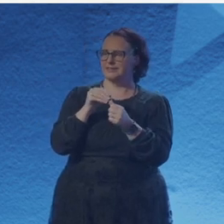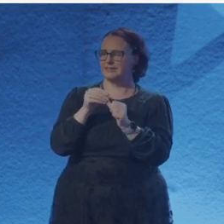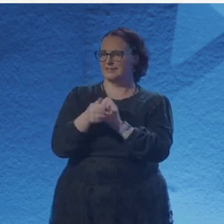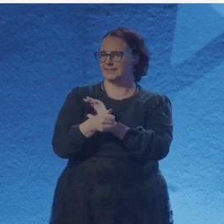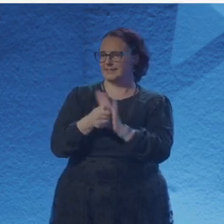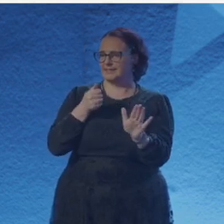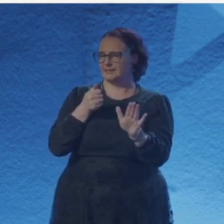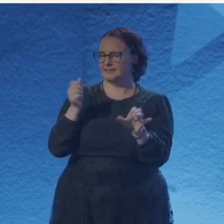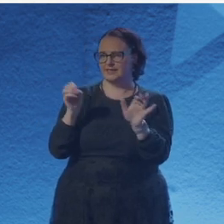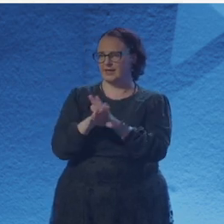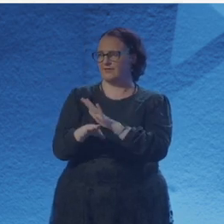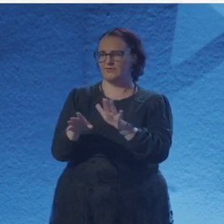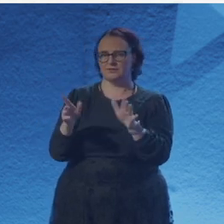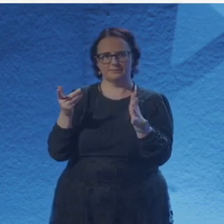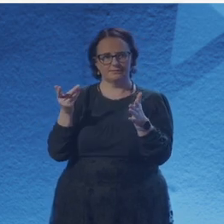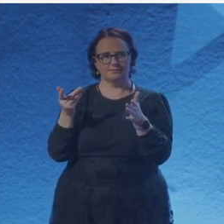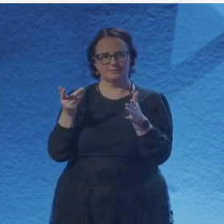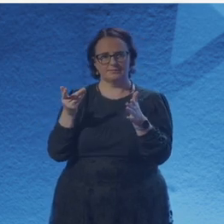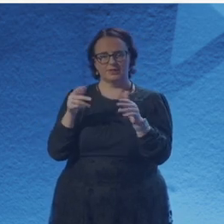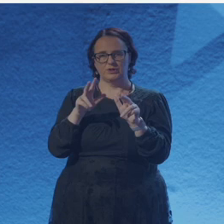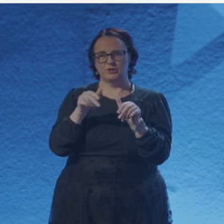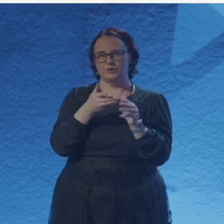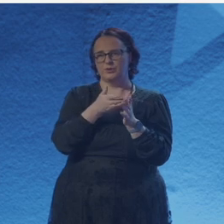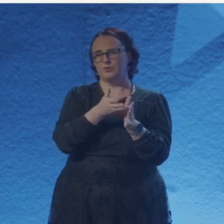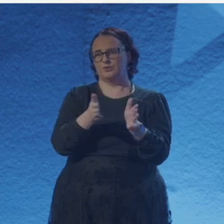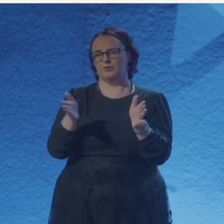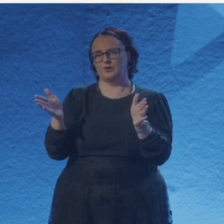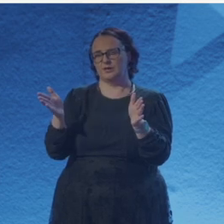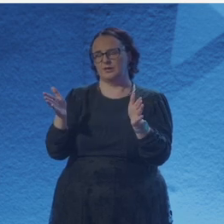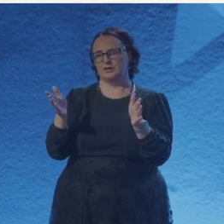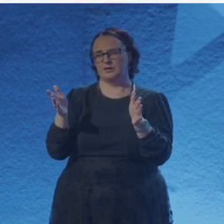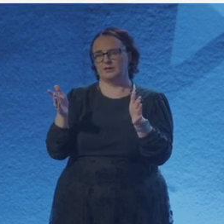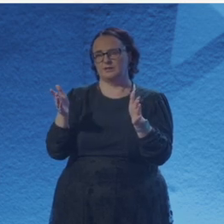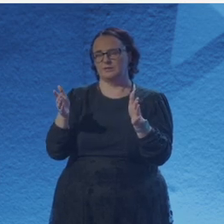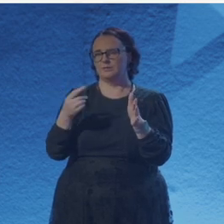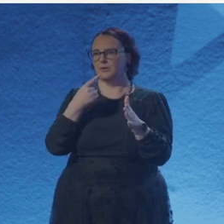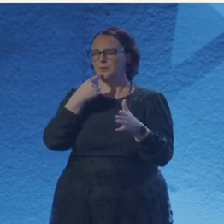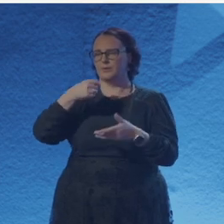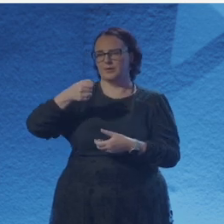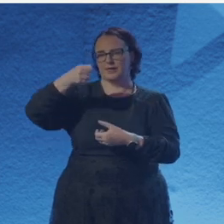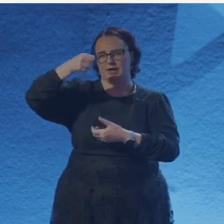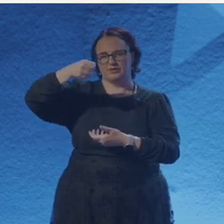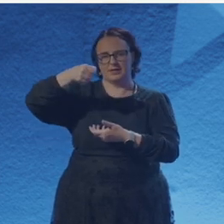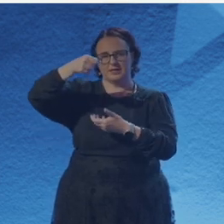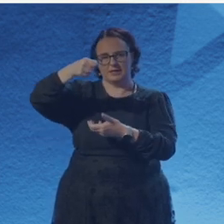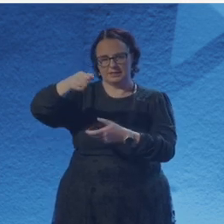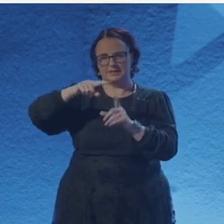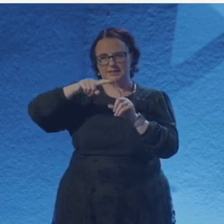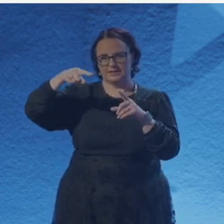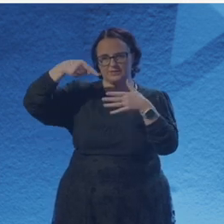So I carve shadows for dimensions in wood I find other worlds.